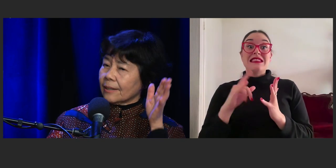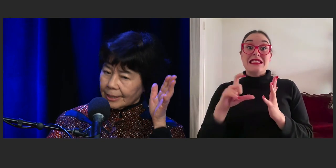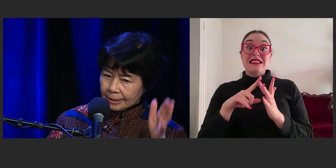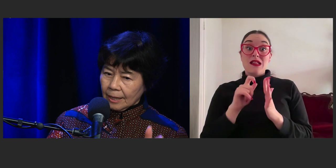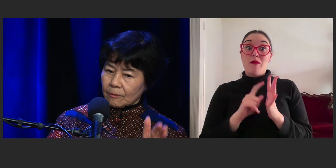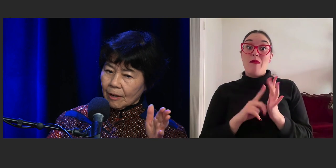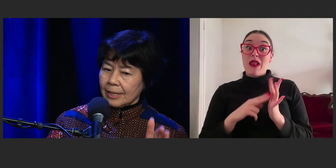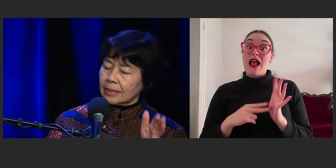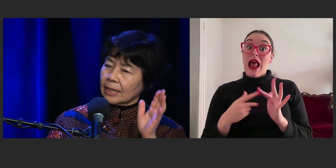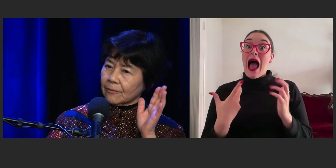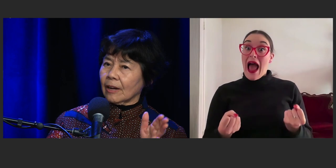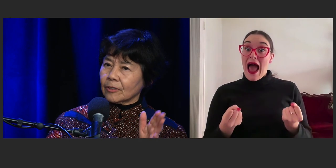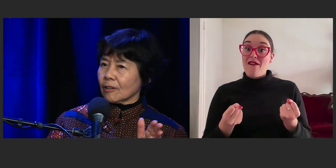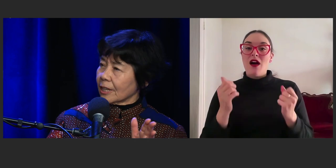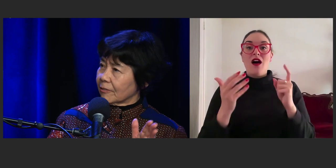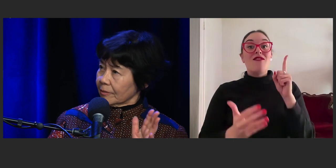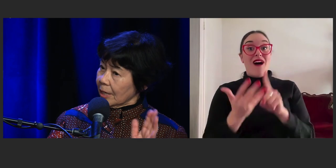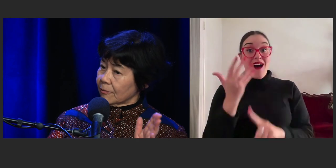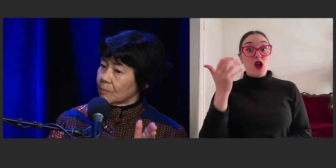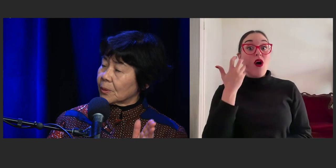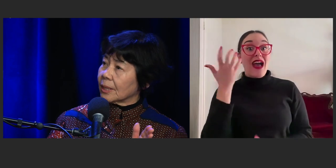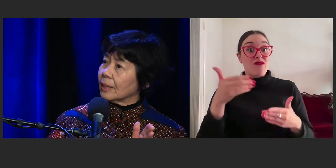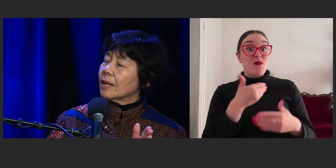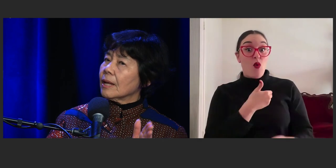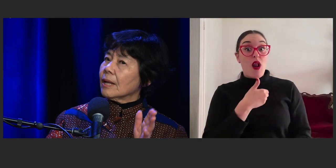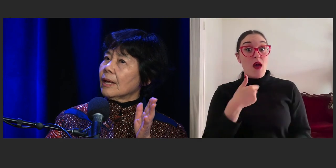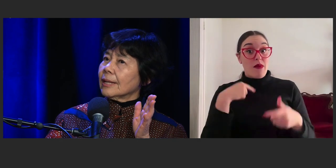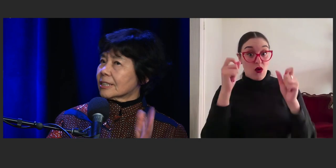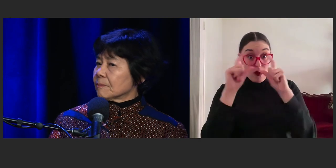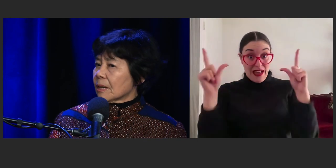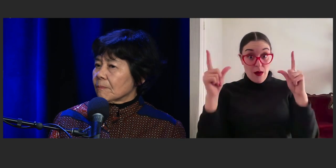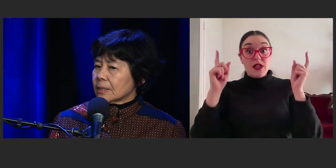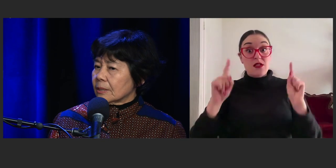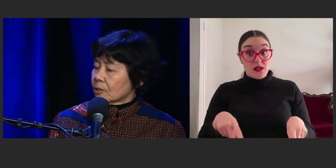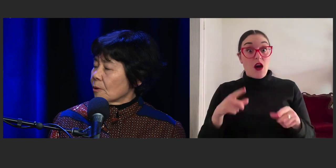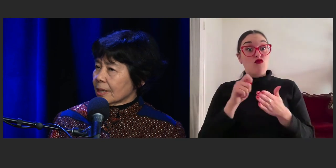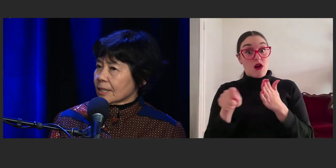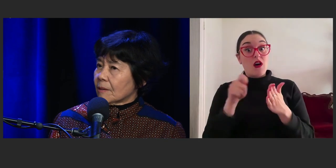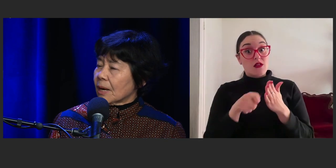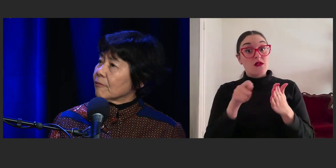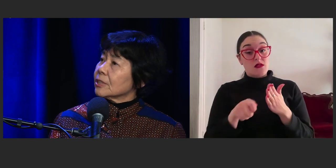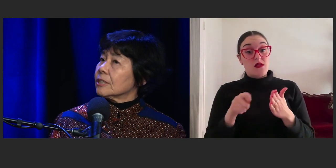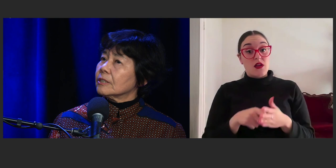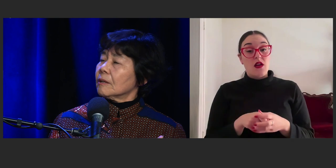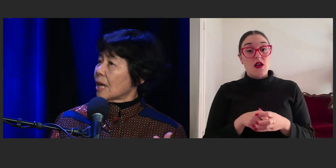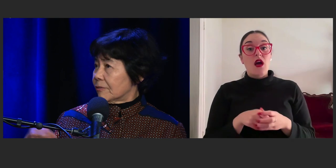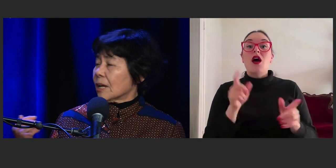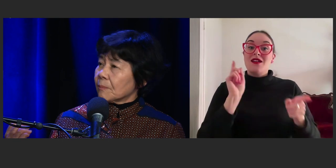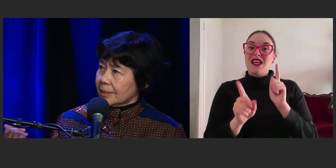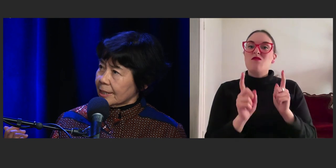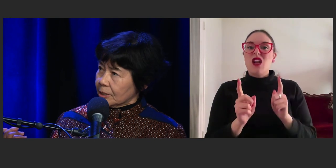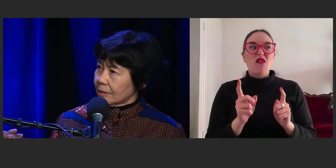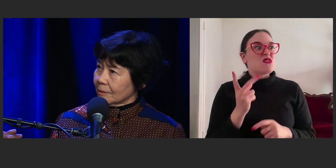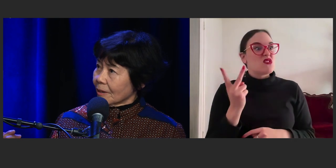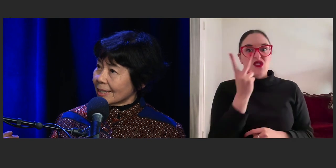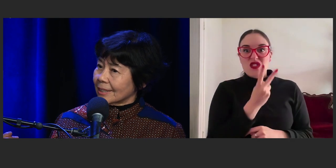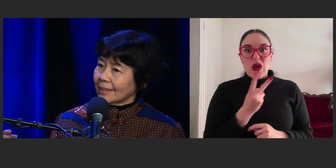and I start writing at five o'clock every morning. And sometimes in two hours time I have written, I have done my days writing